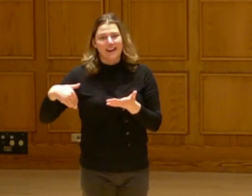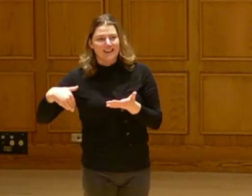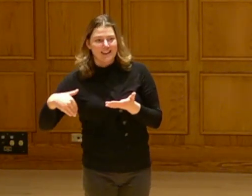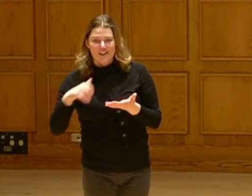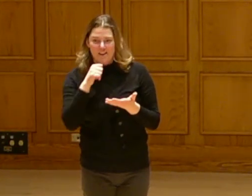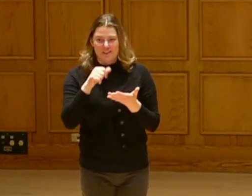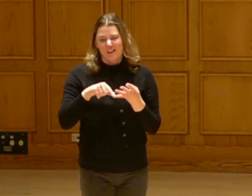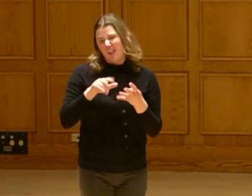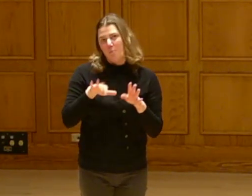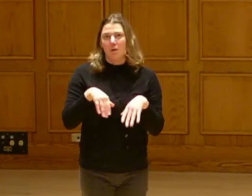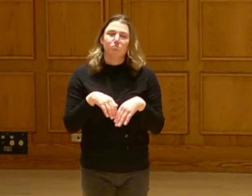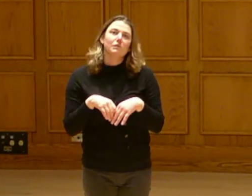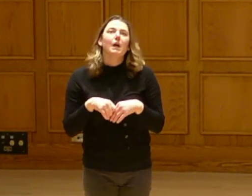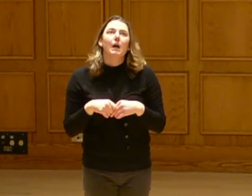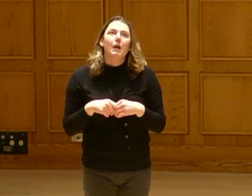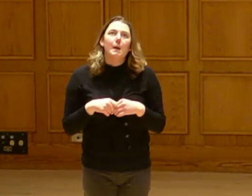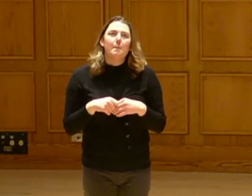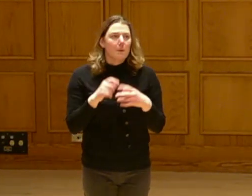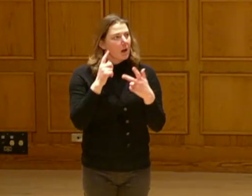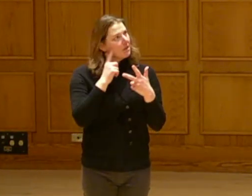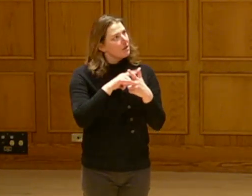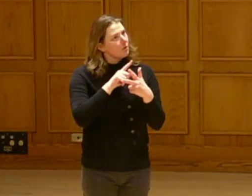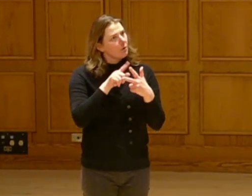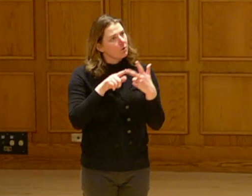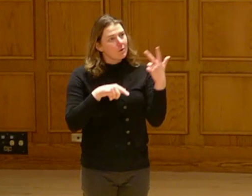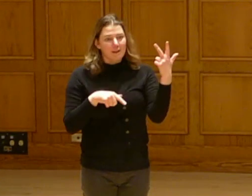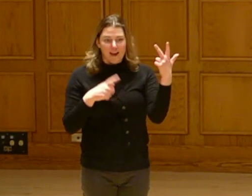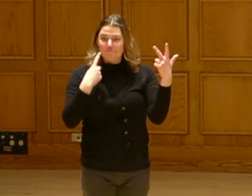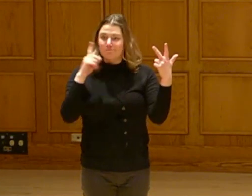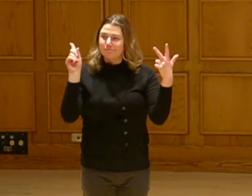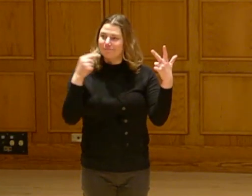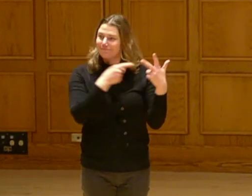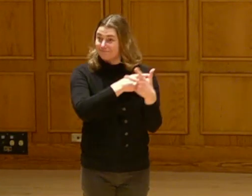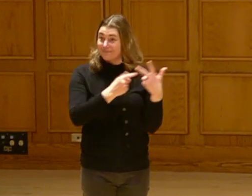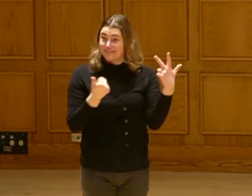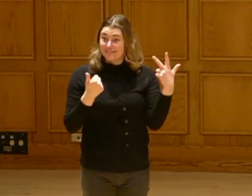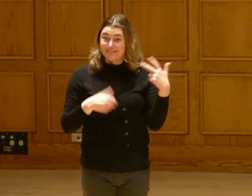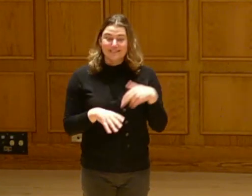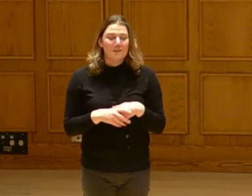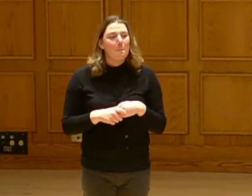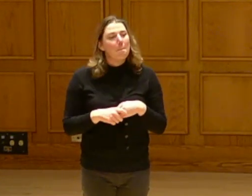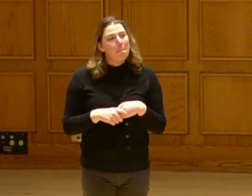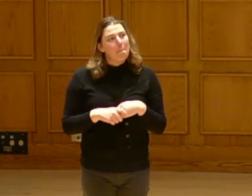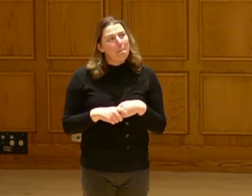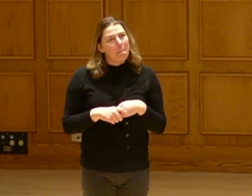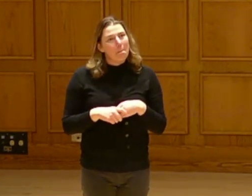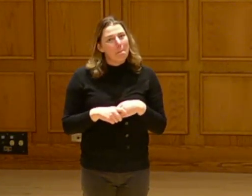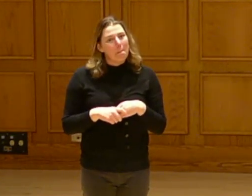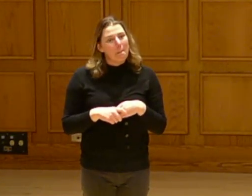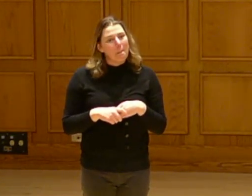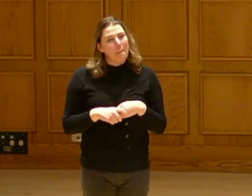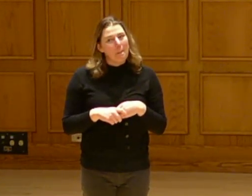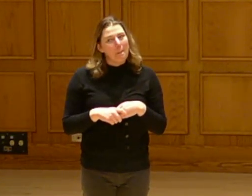First communion. The fourth is getting married. I'm not married. I did the first three.